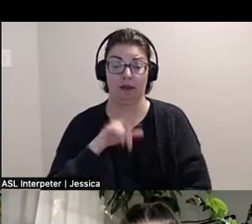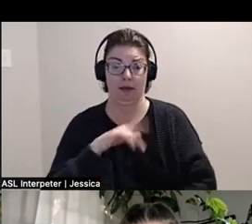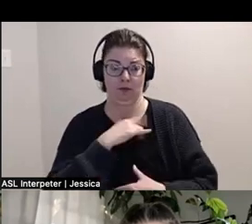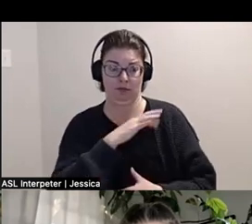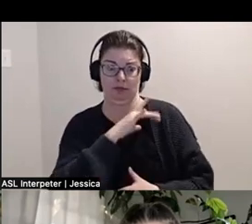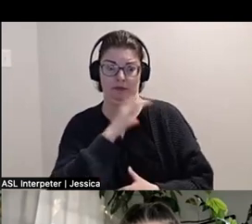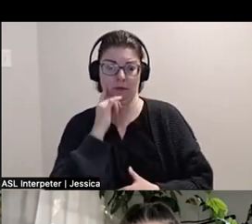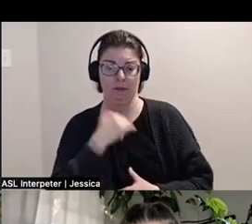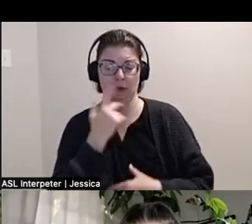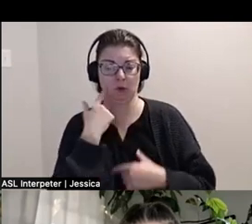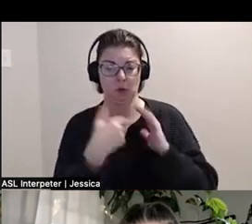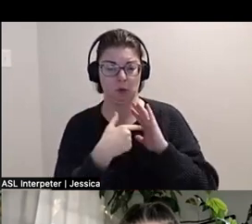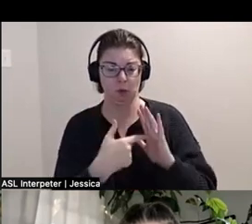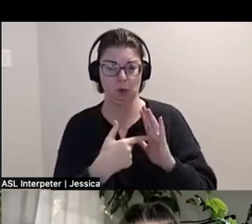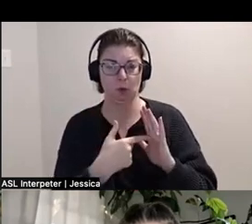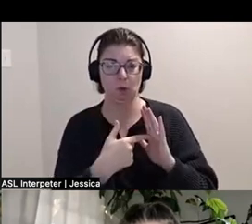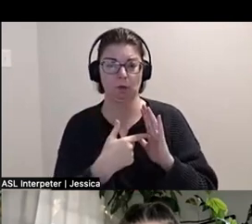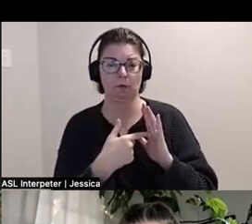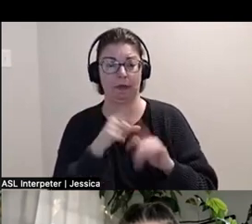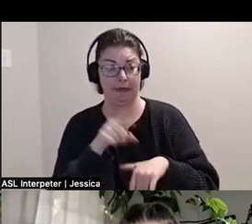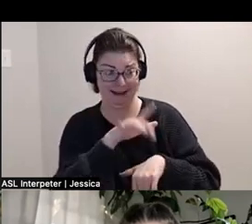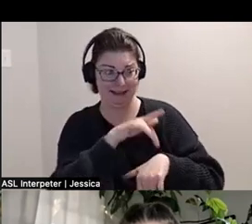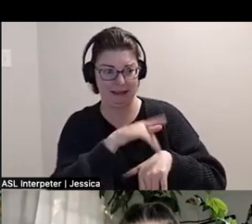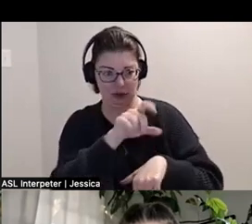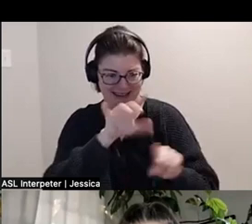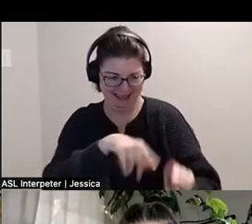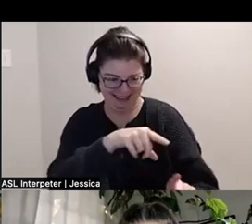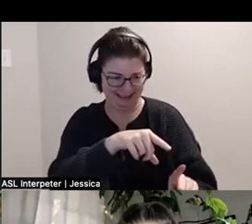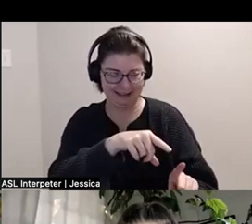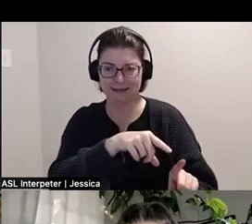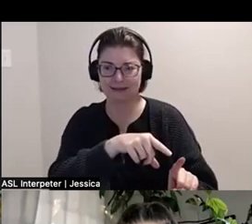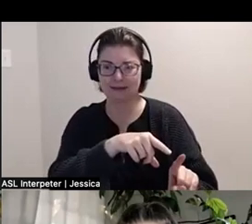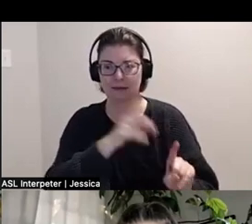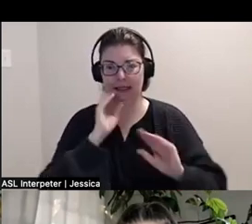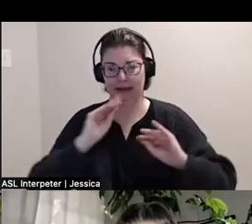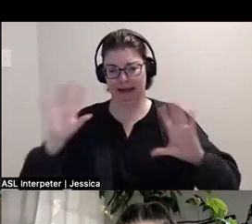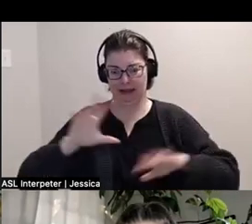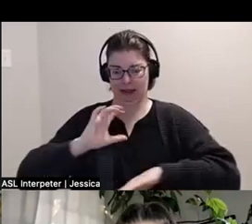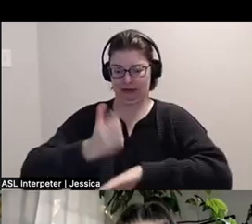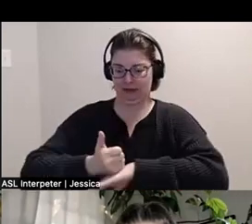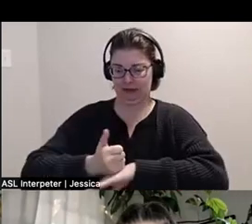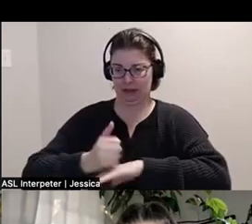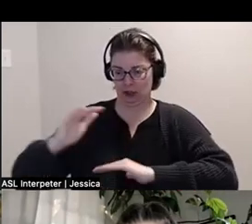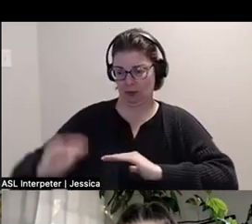that this is the one you can touch. But because it was a clear pedestal and short, it was easy.